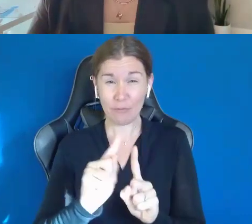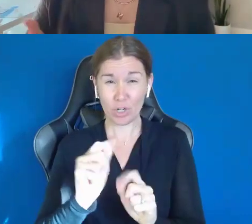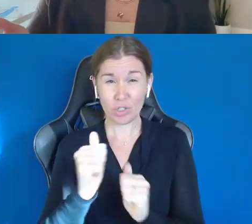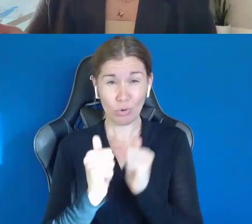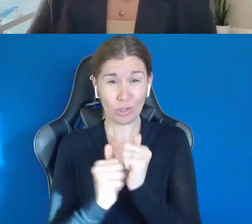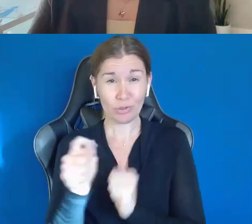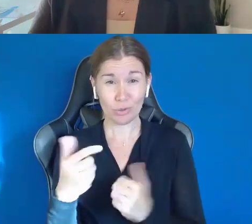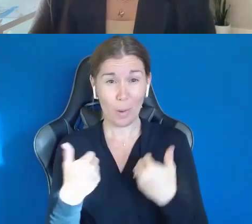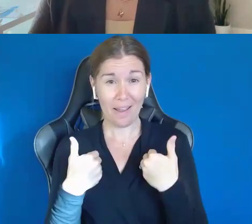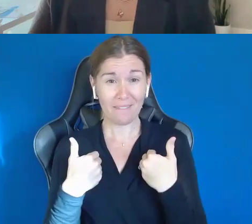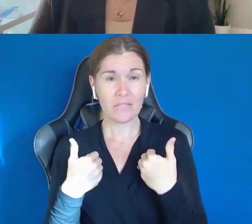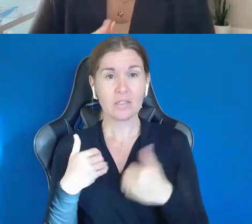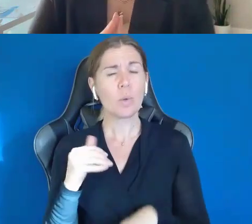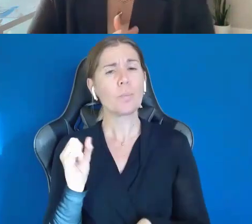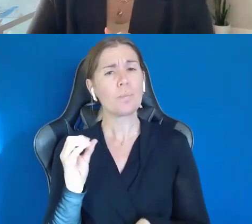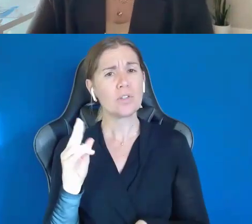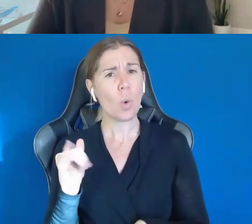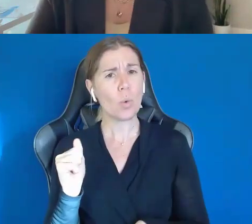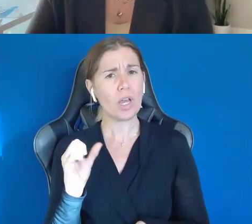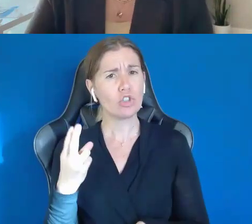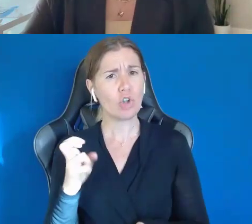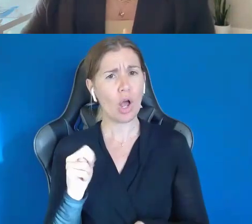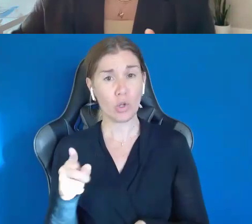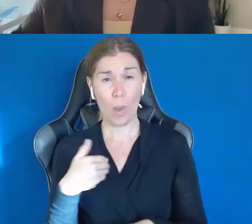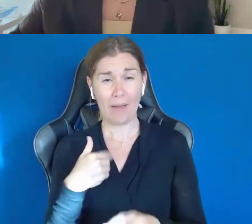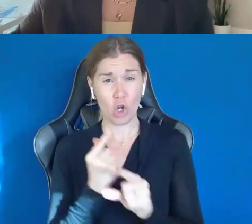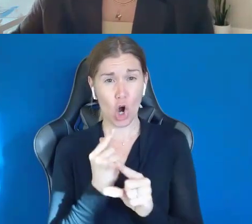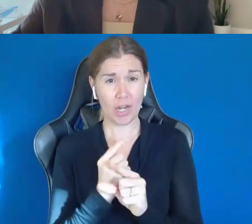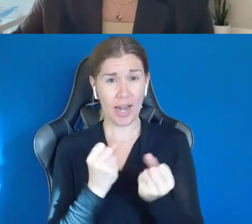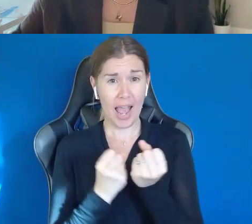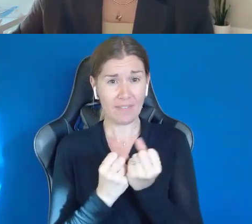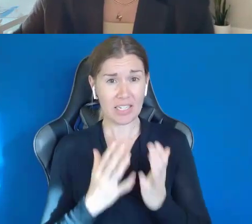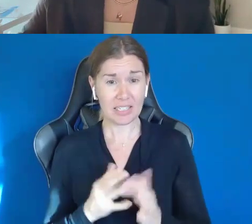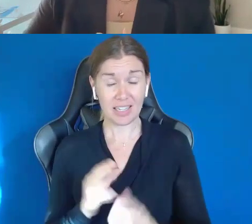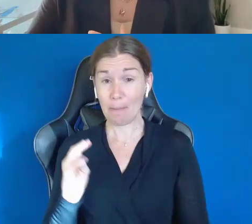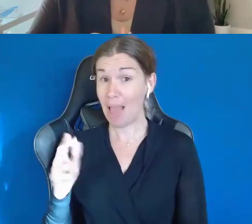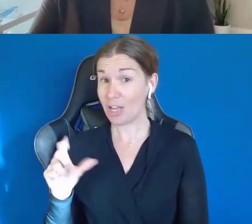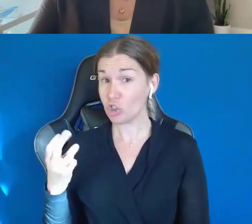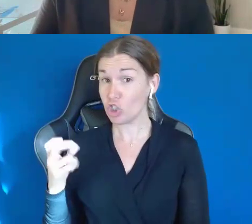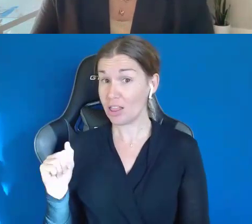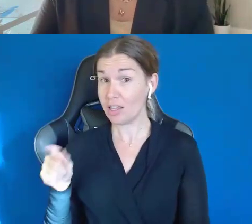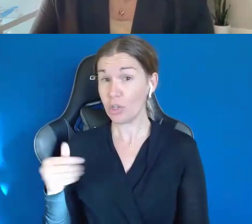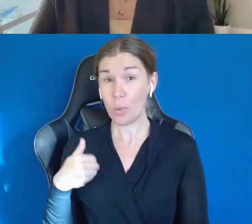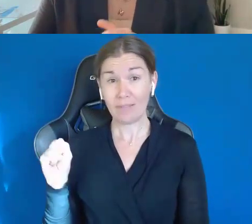So, Sonia and Shawn, you have the Guardian Advocacy. Michael and Sheila, you have the Supported Decision Making.